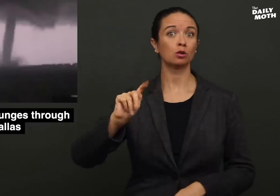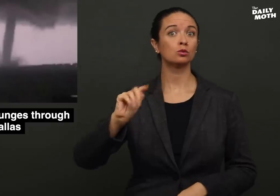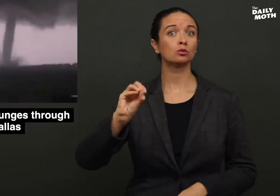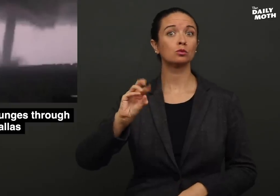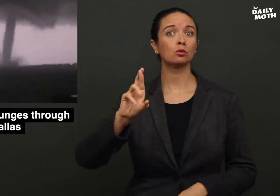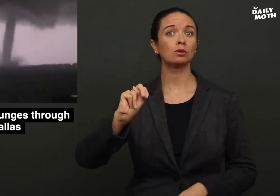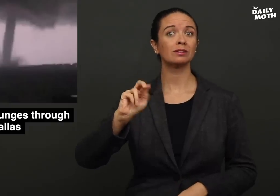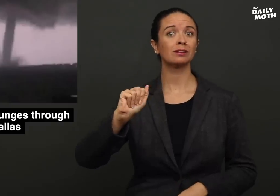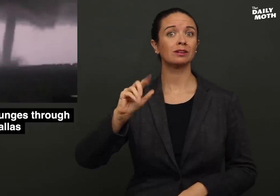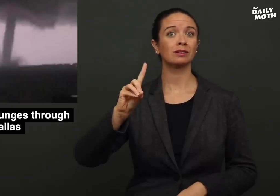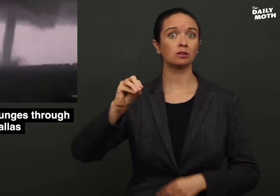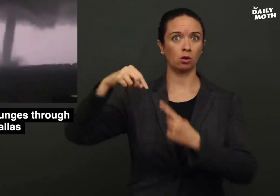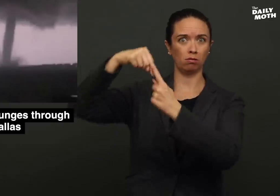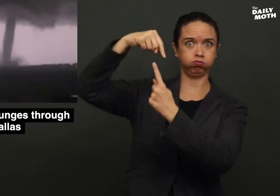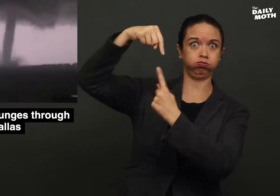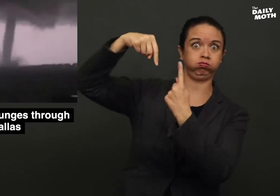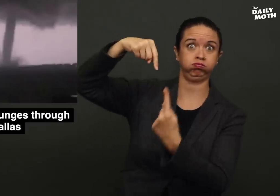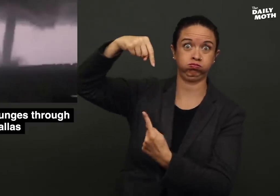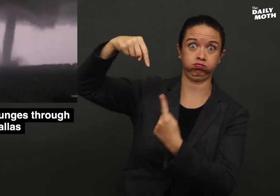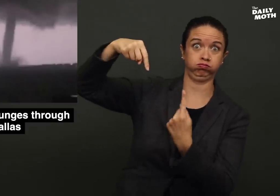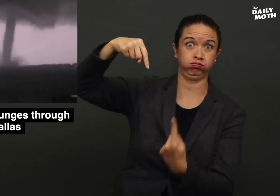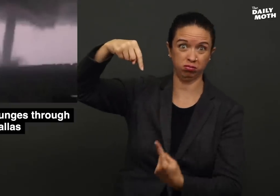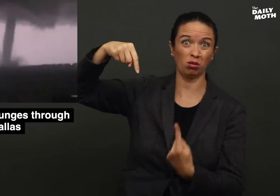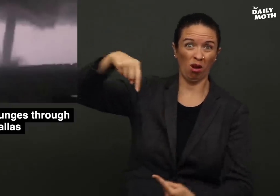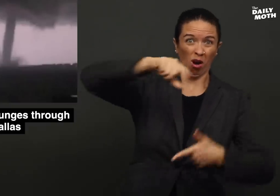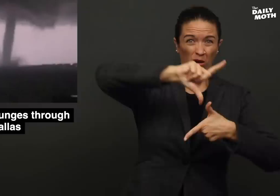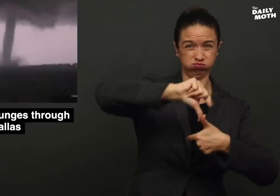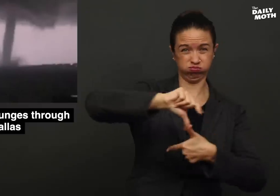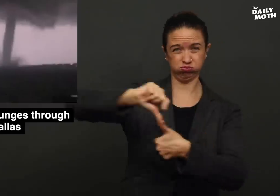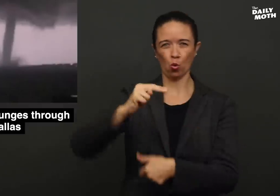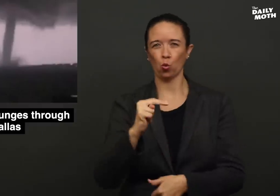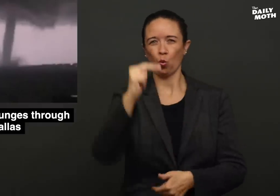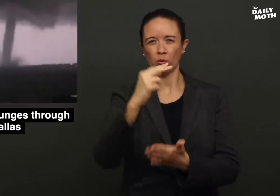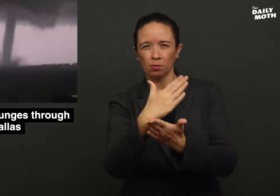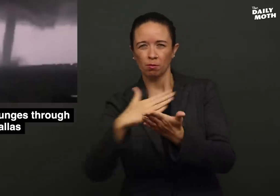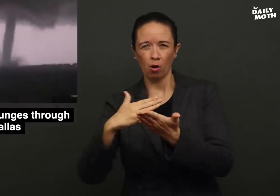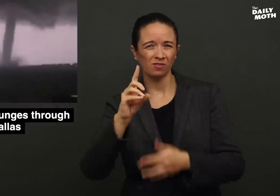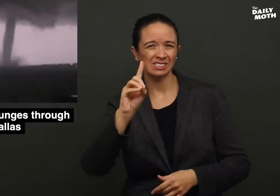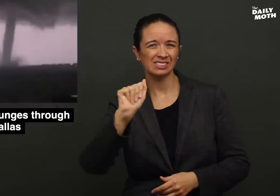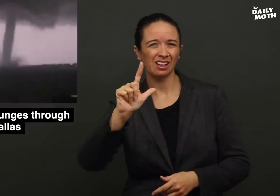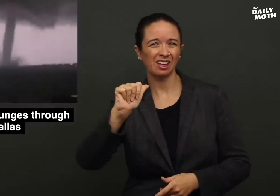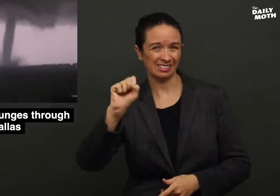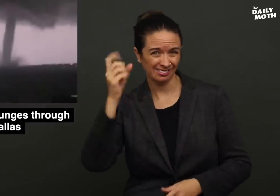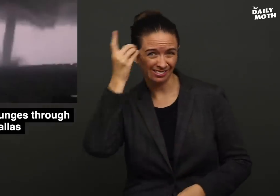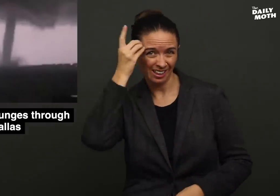a tornado touched down on the northern part of Dallas